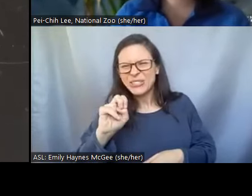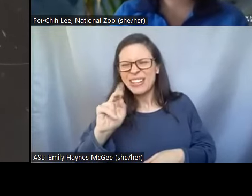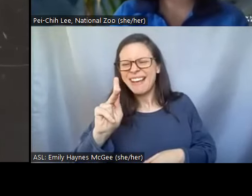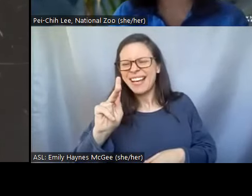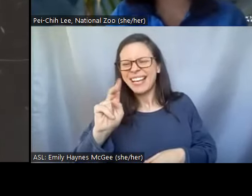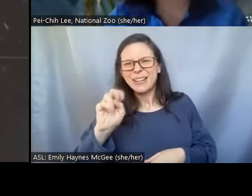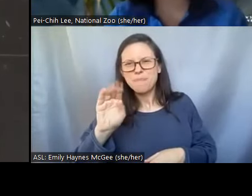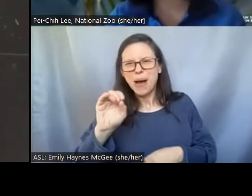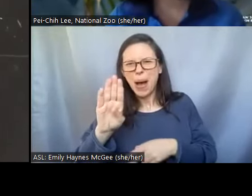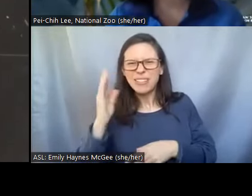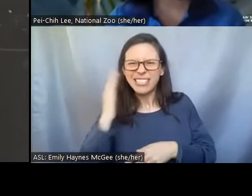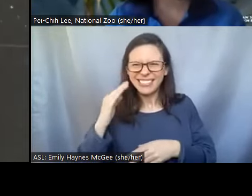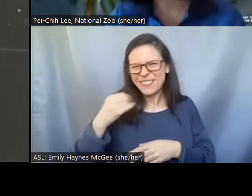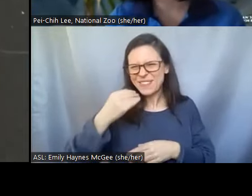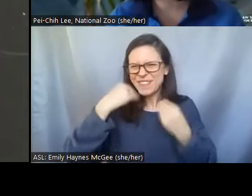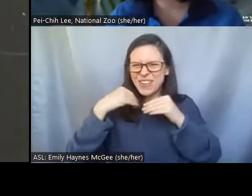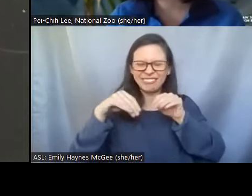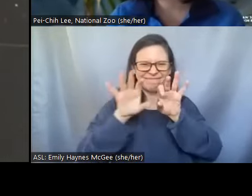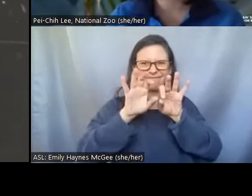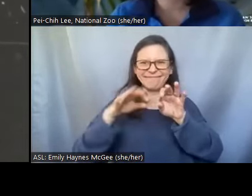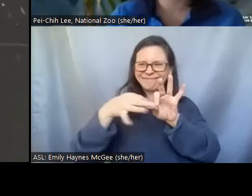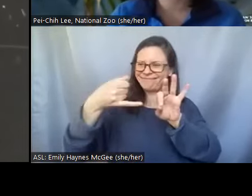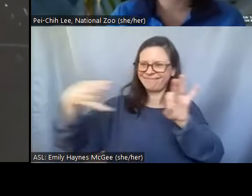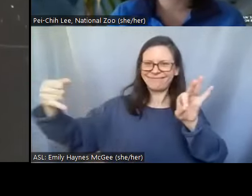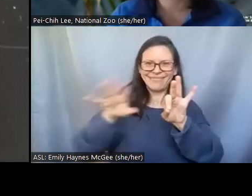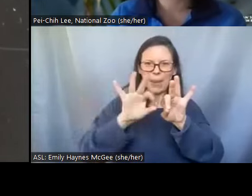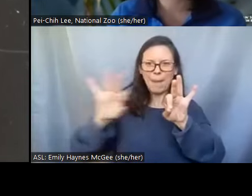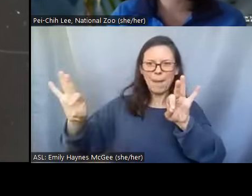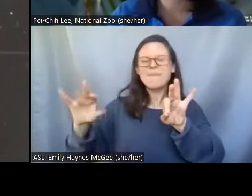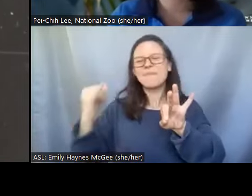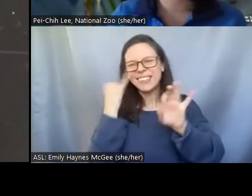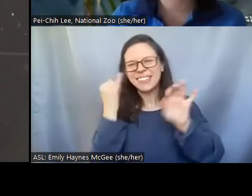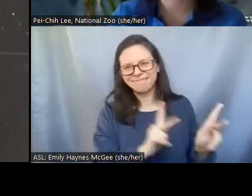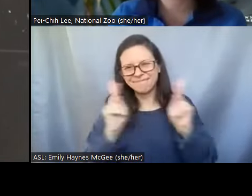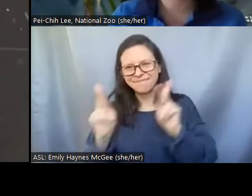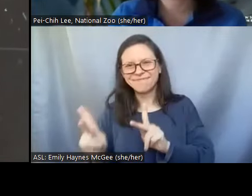Pei-Chih: Exactly we do this so that it's like easier for us to do the experiment so that they don't just